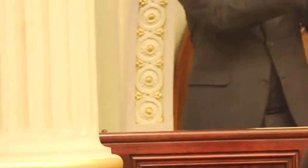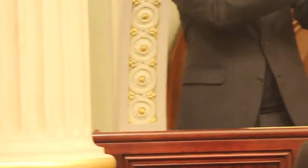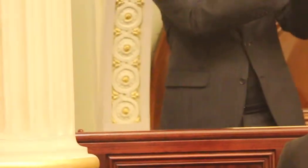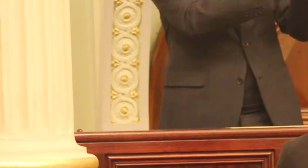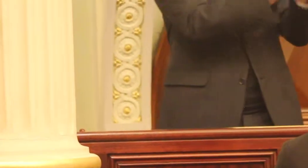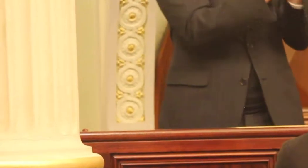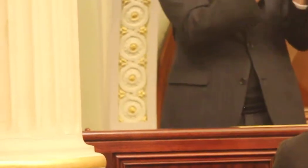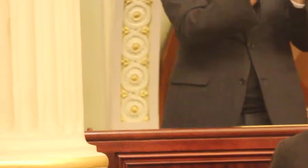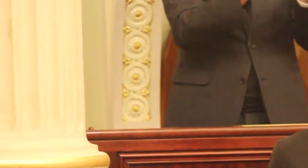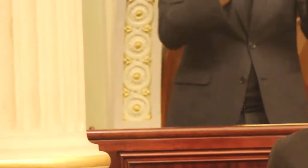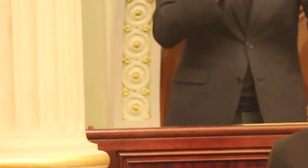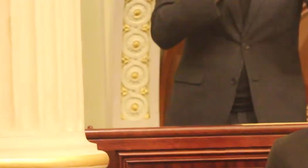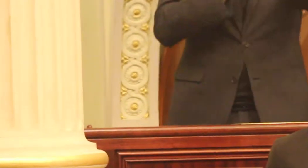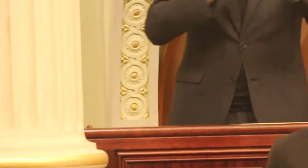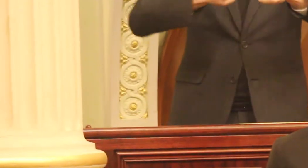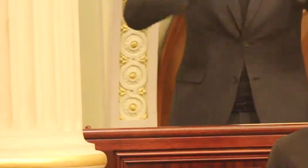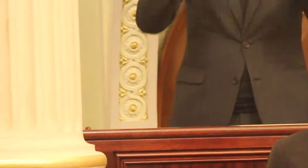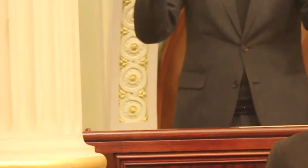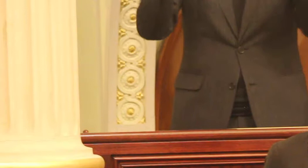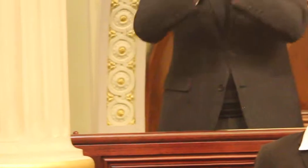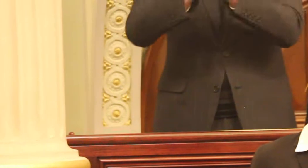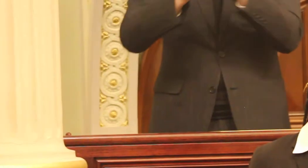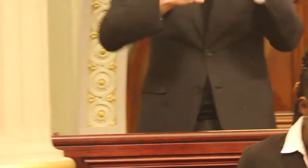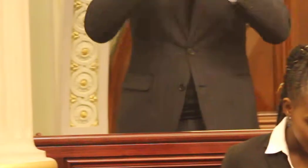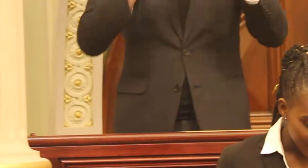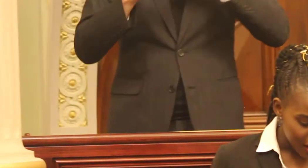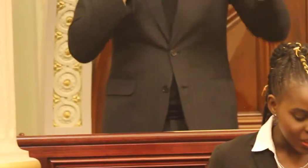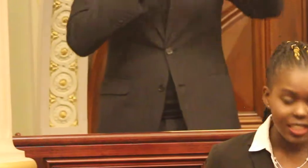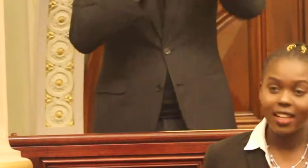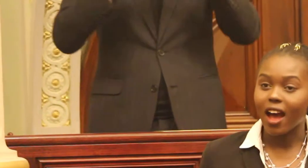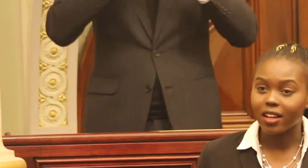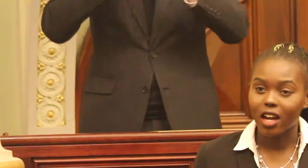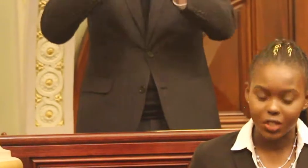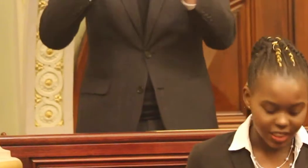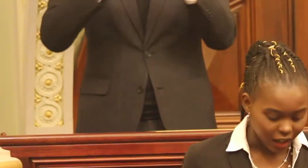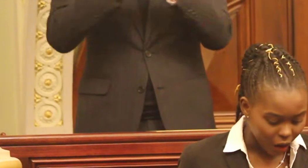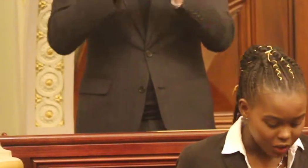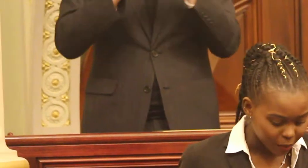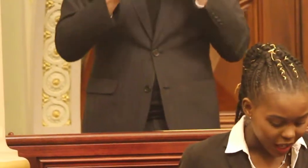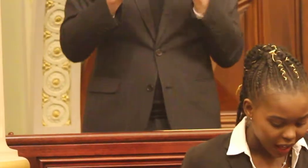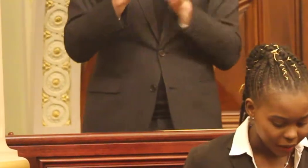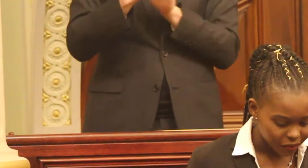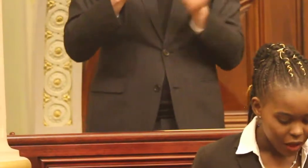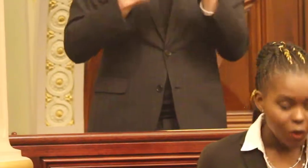by example not only to make our country more environmentally sustainable, but to lead other countries that are also behind.